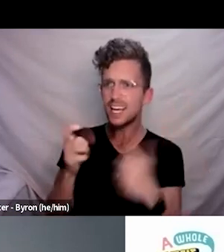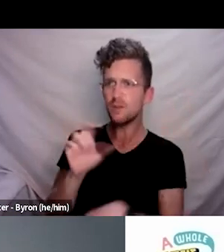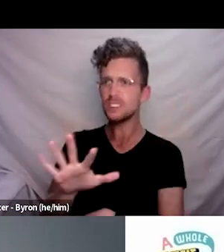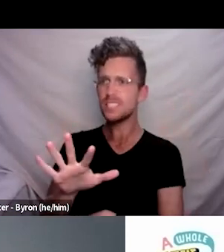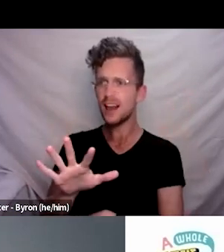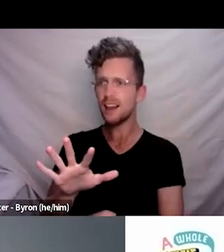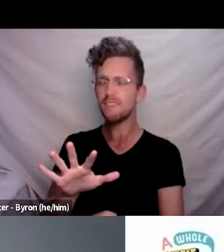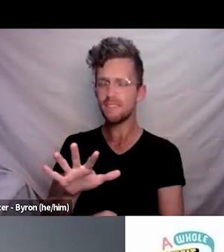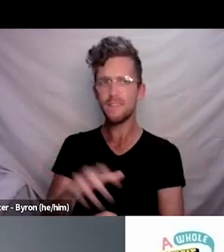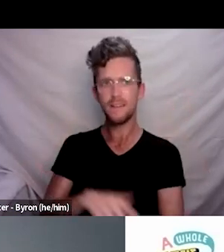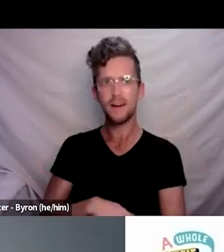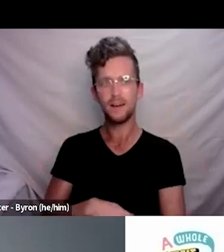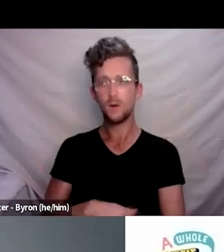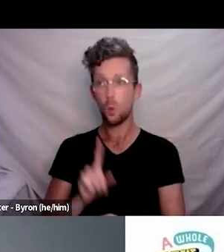I think one of the challenges we’ve all had is,